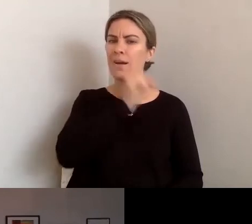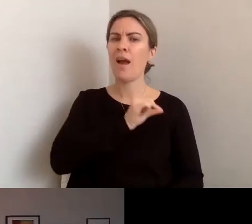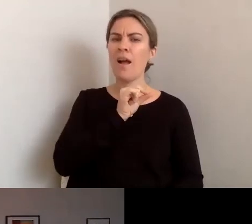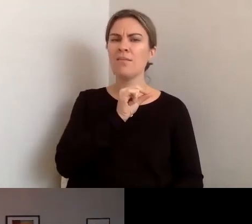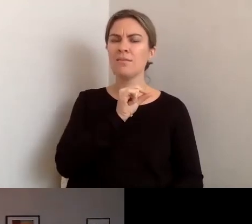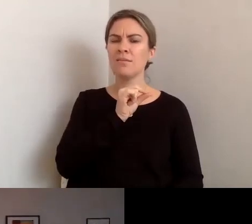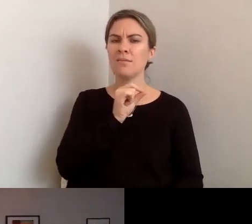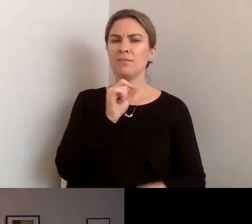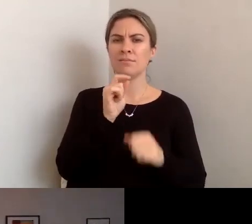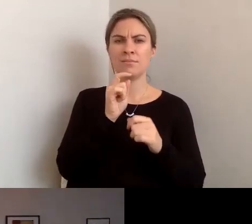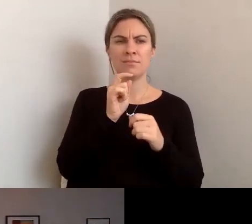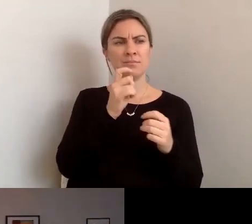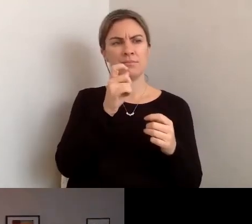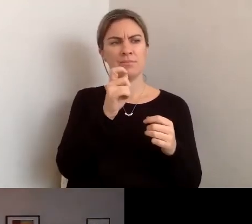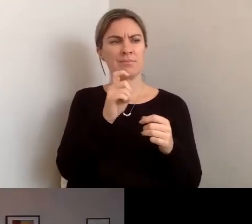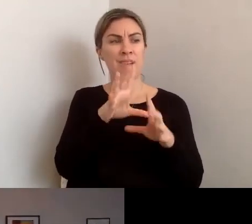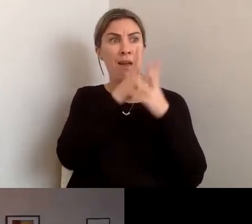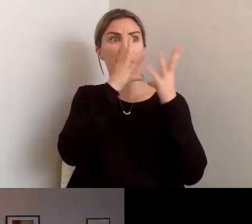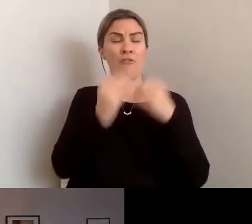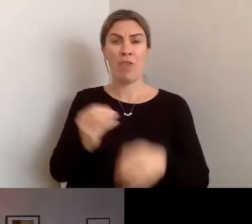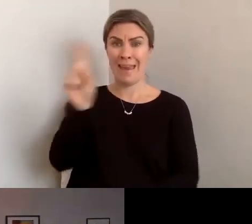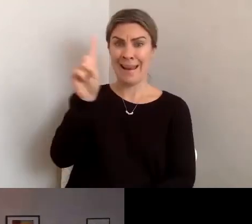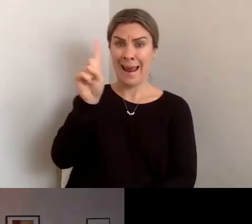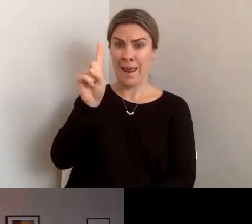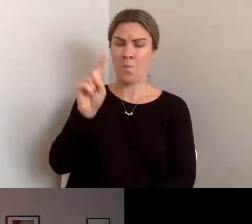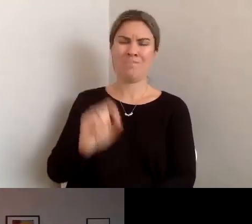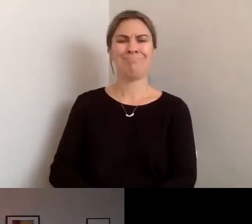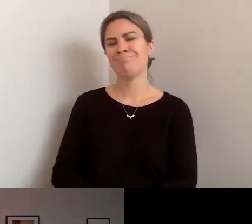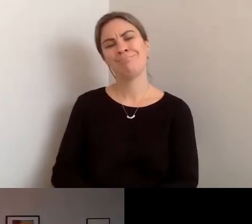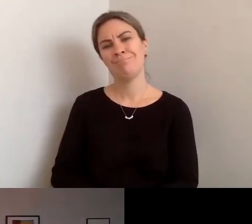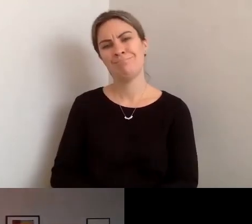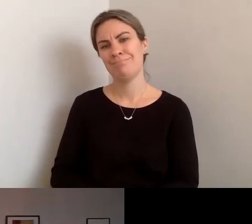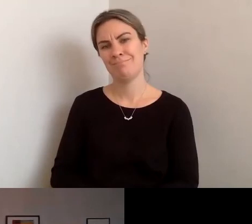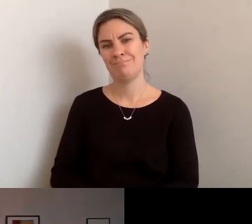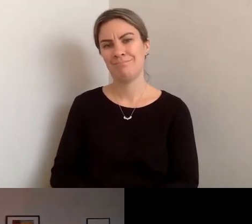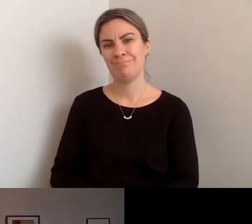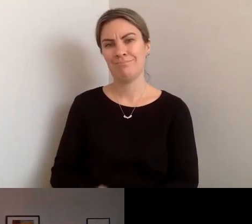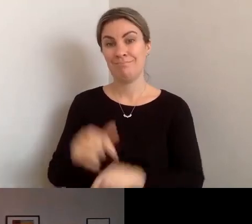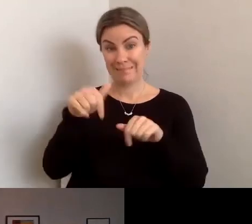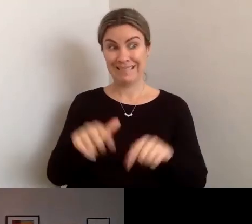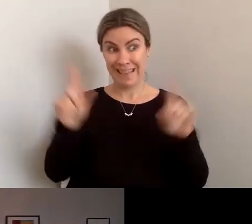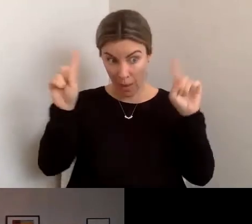have to fix everything right now, this very second" can be - you know,